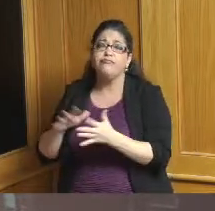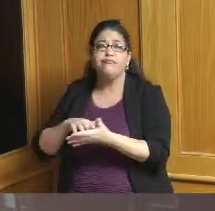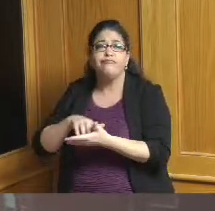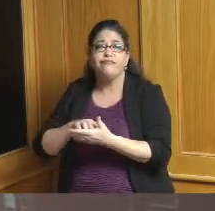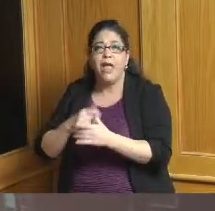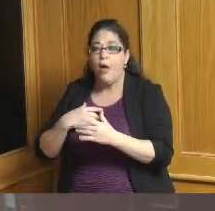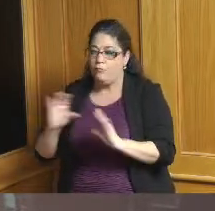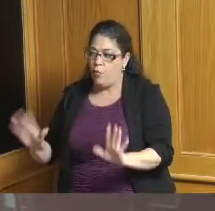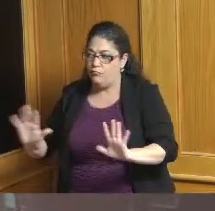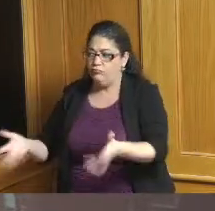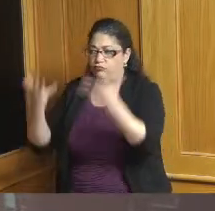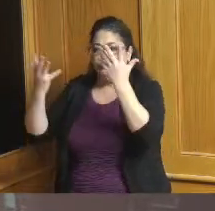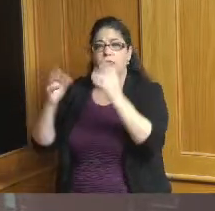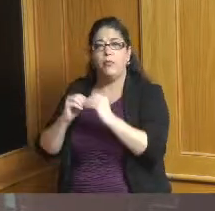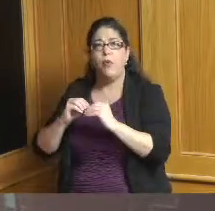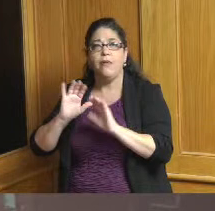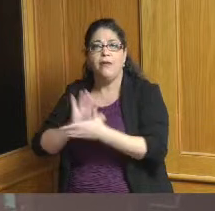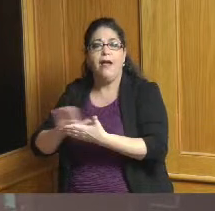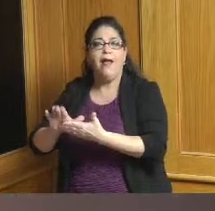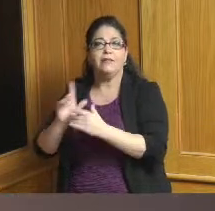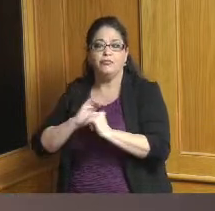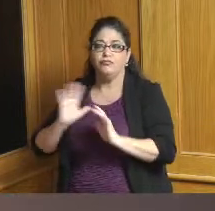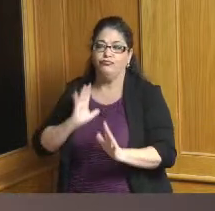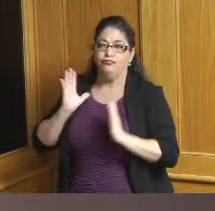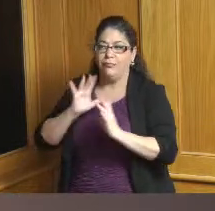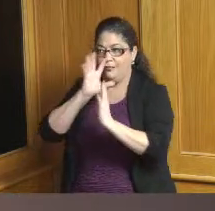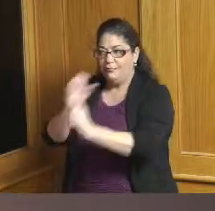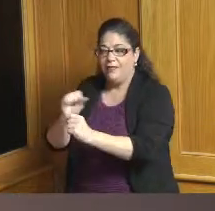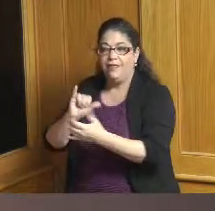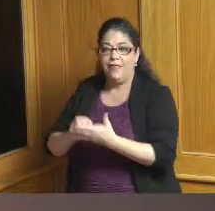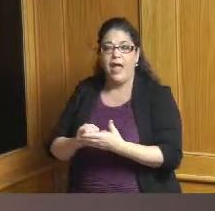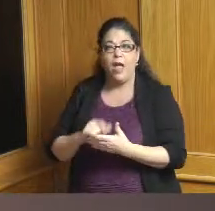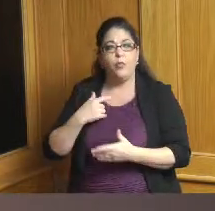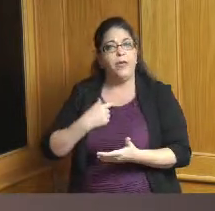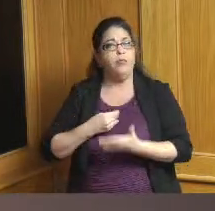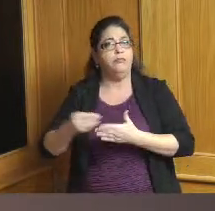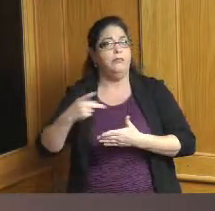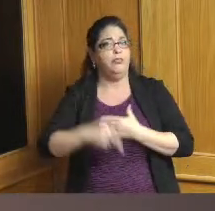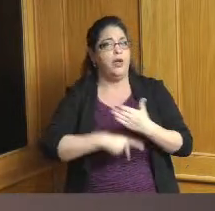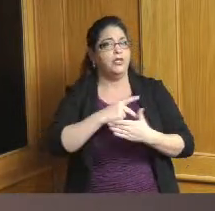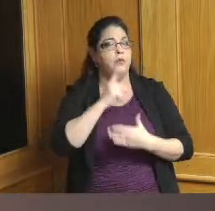properties we have in the area this project accomplishes that goal so it's really a true